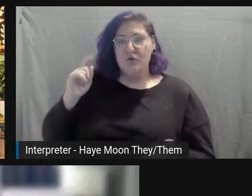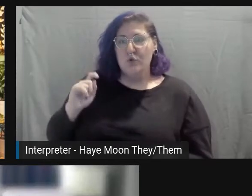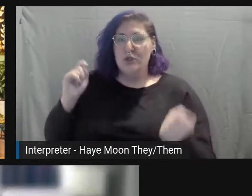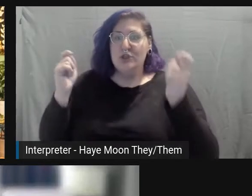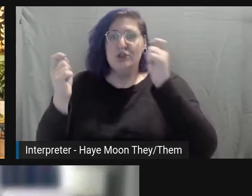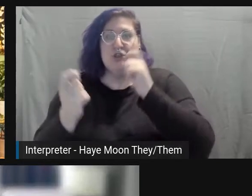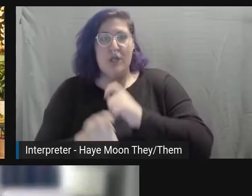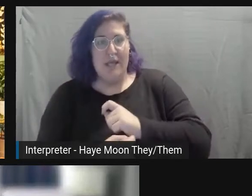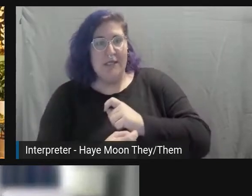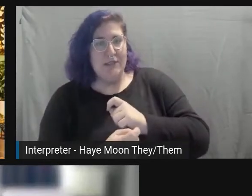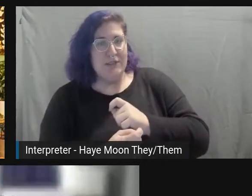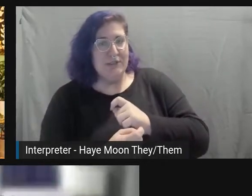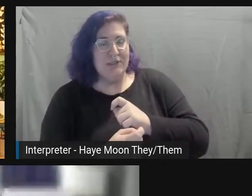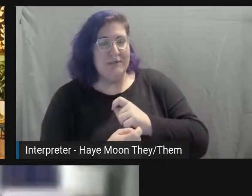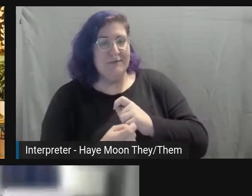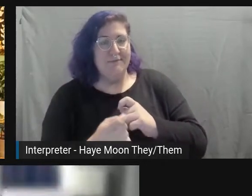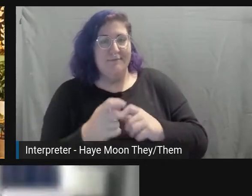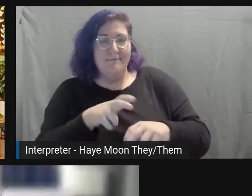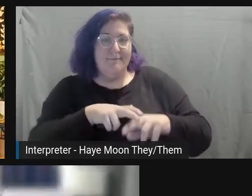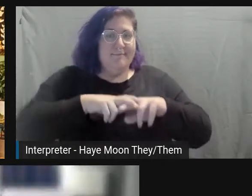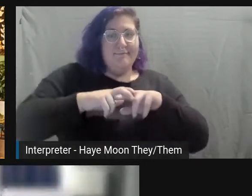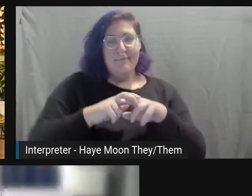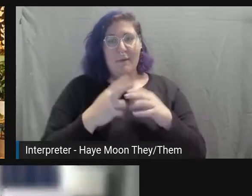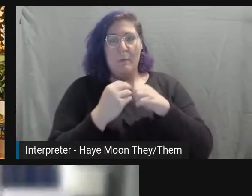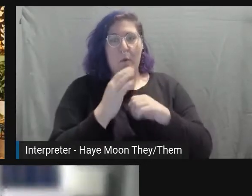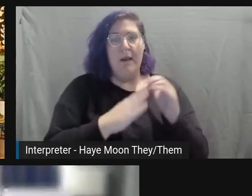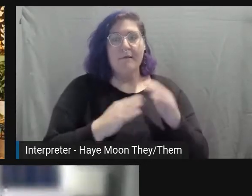in here for a second.